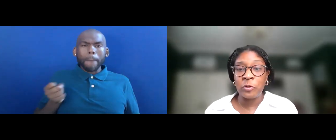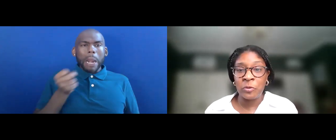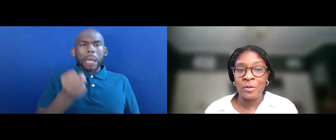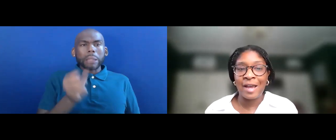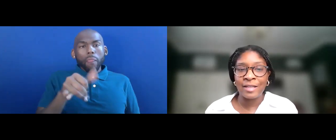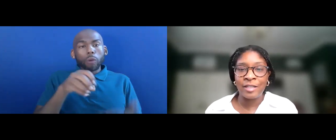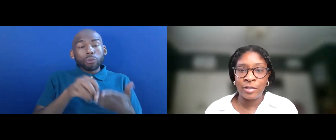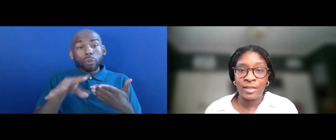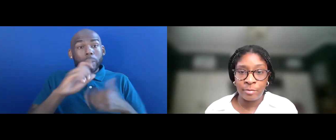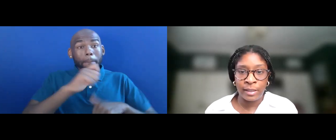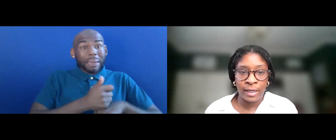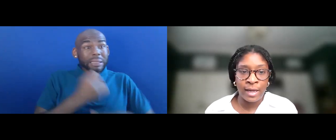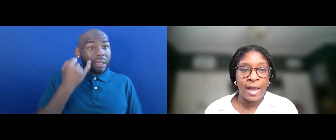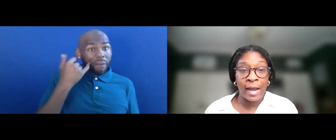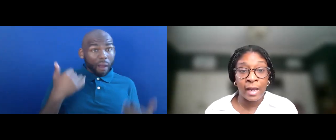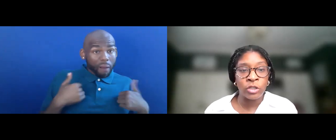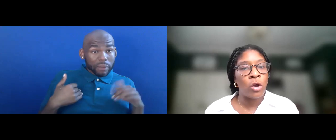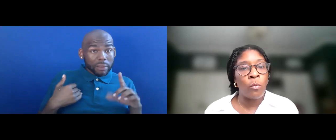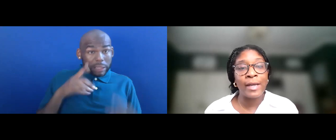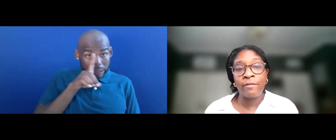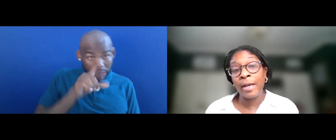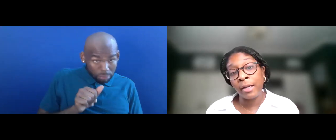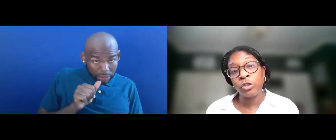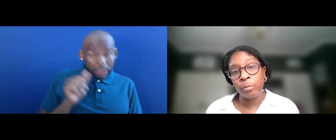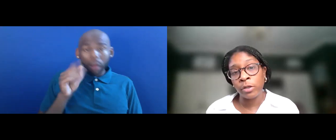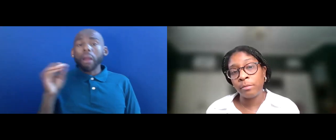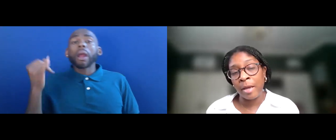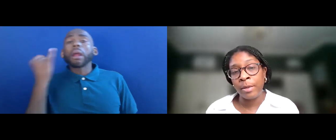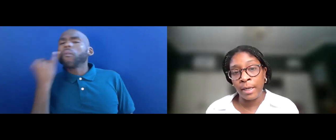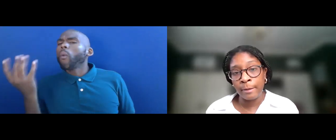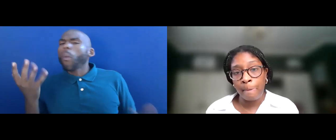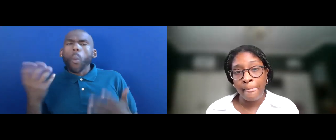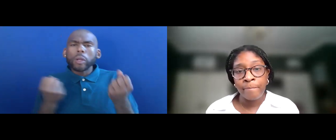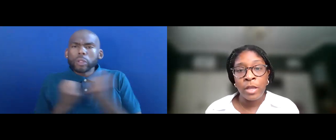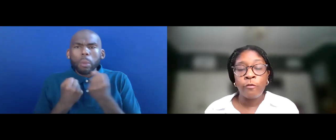STUDENT HAS A DISABILITY AND WHAT, IF ANY, SUPPORTS MAY BE NEEDED.